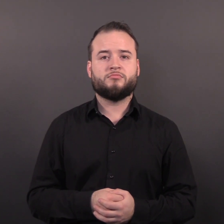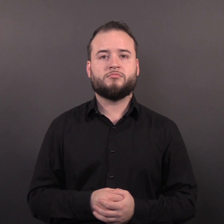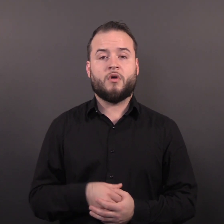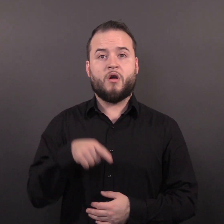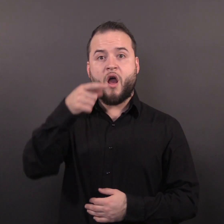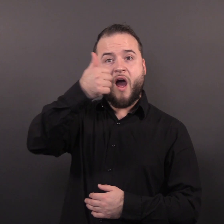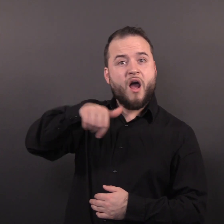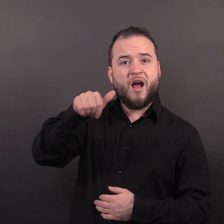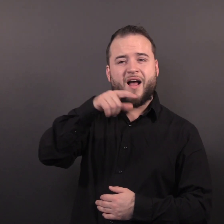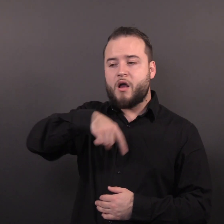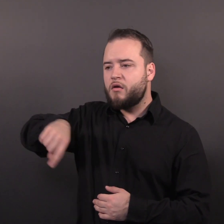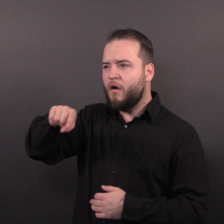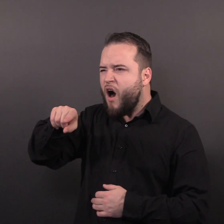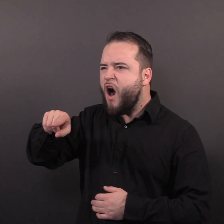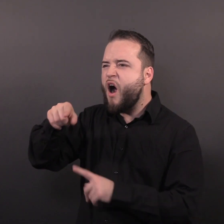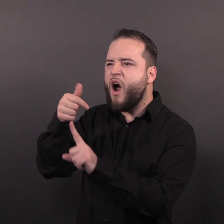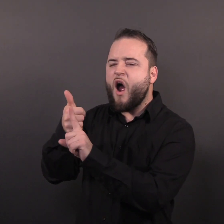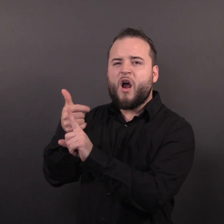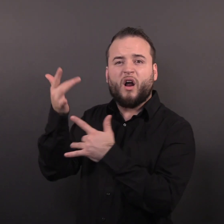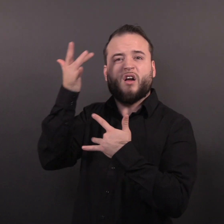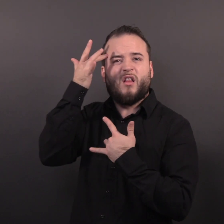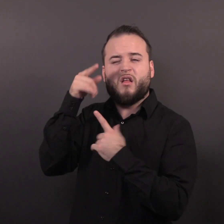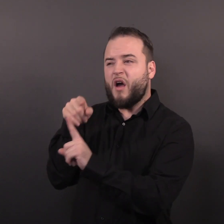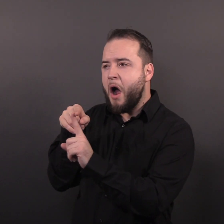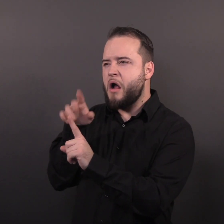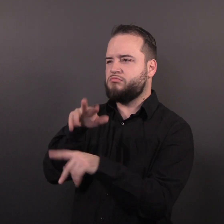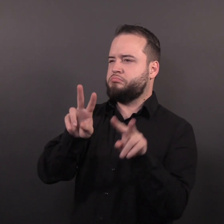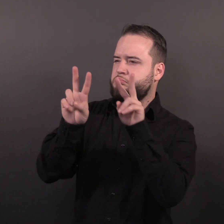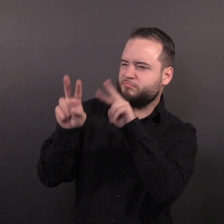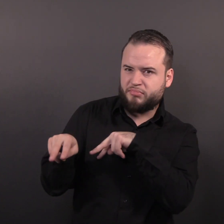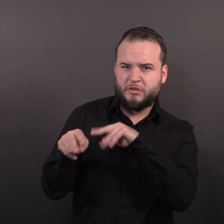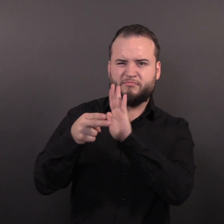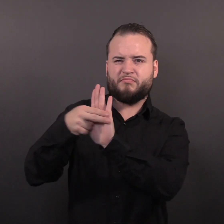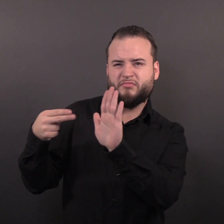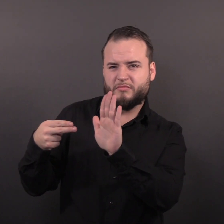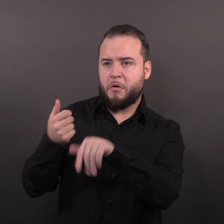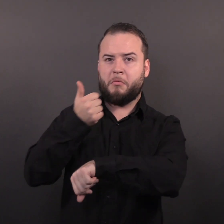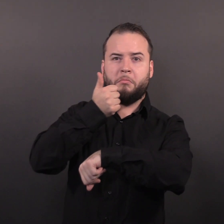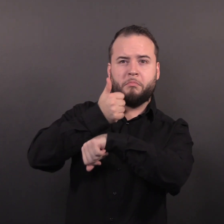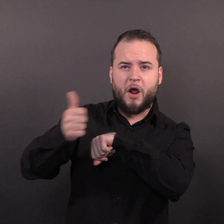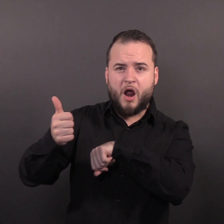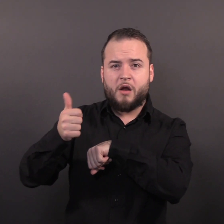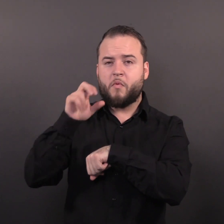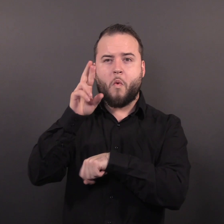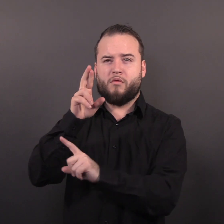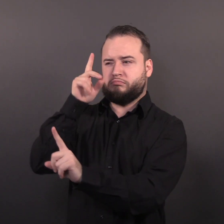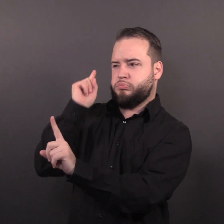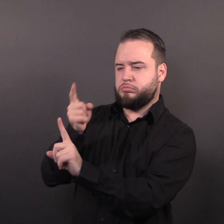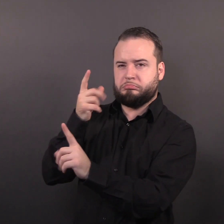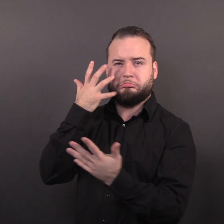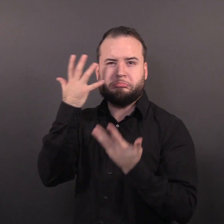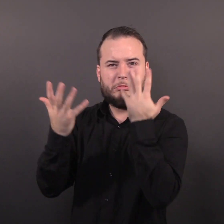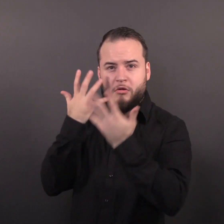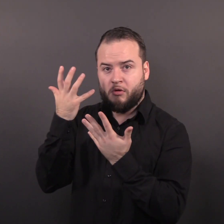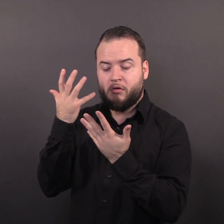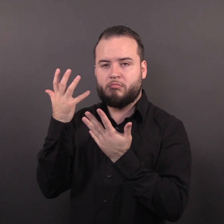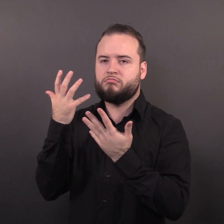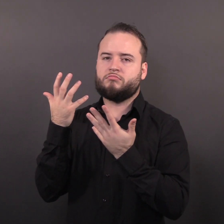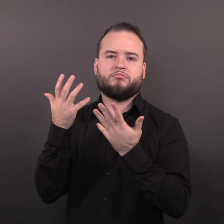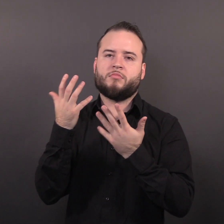Stigmatizing, blaming or shaming people because of a disease is never ok.